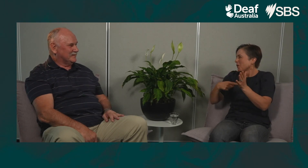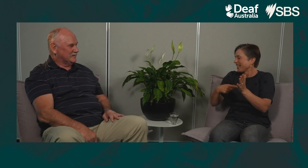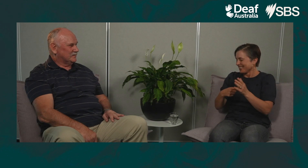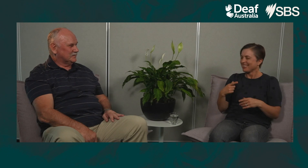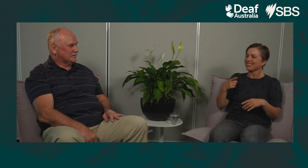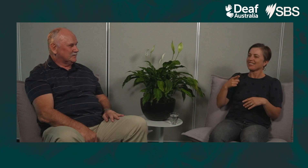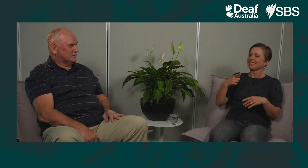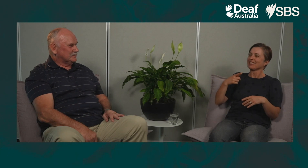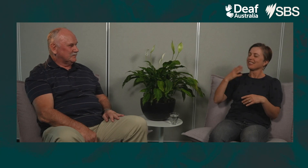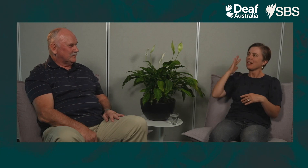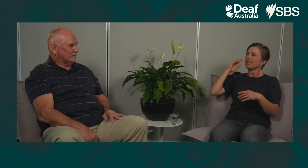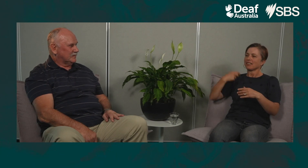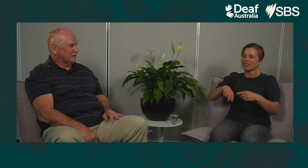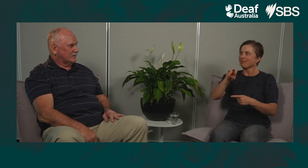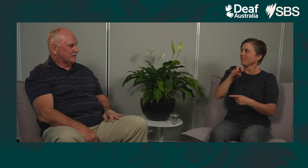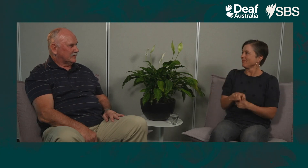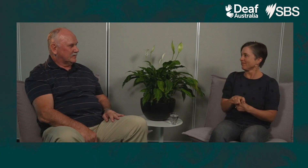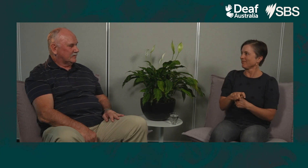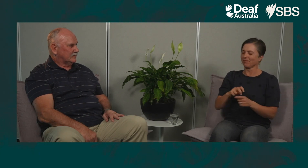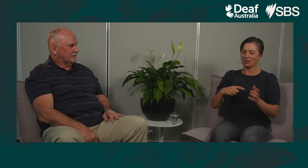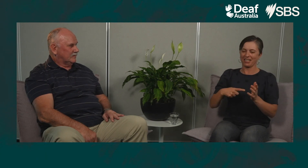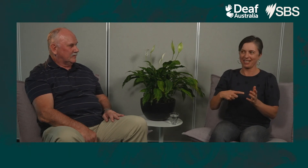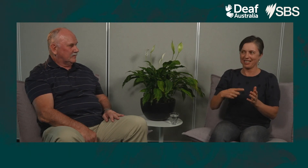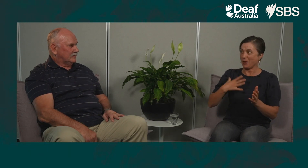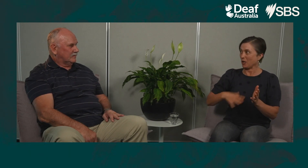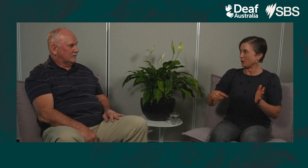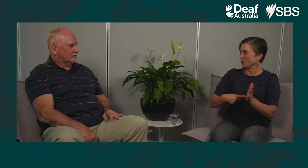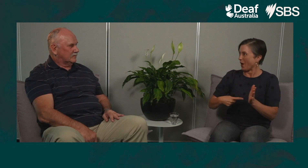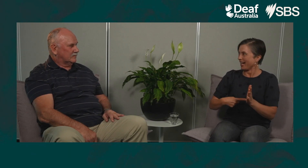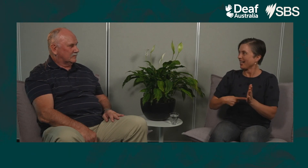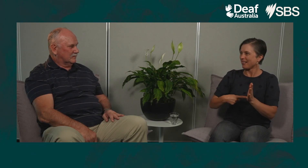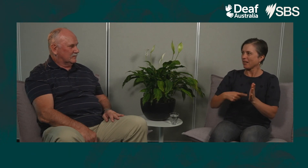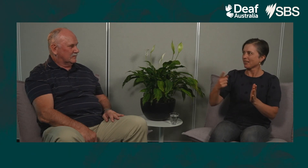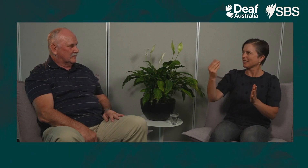It’s a risky business for Deaf people. There are stories of people going into the toilet cubicle,